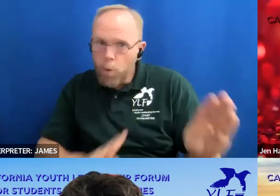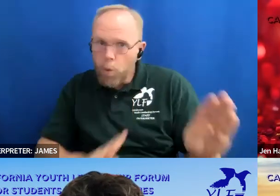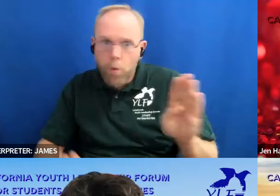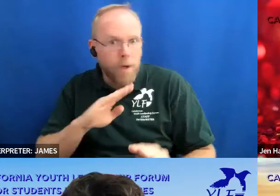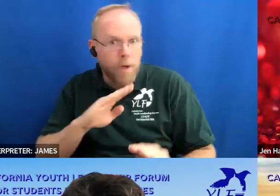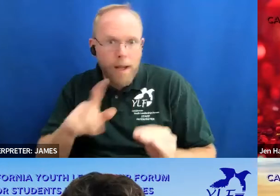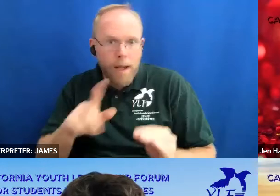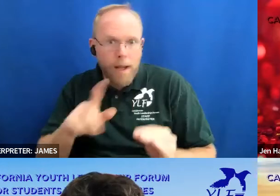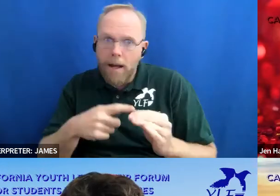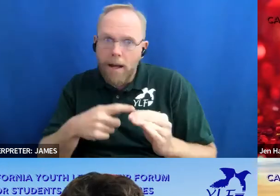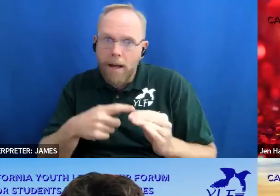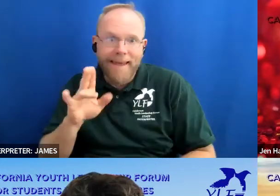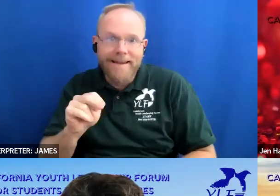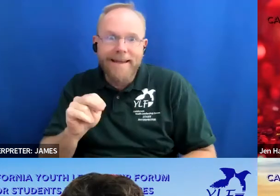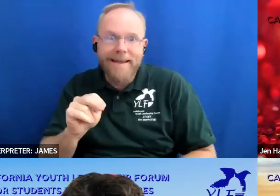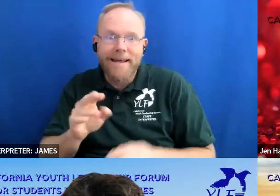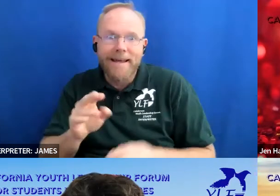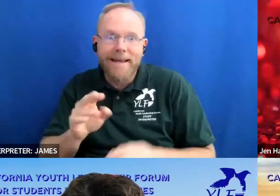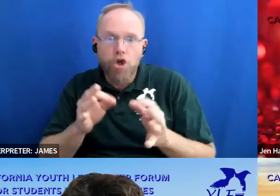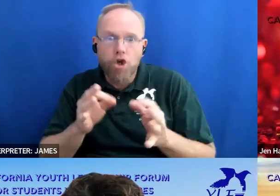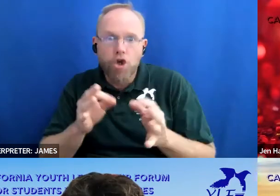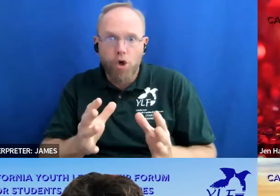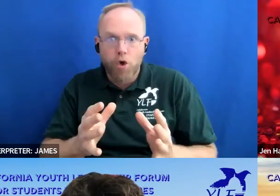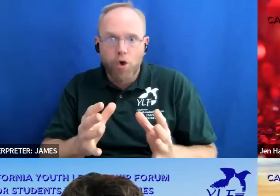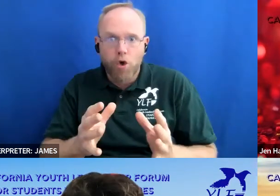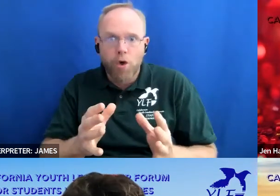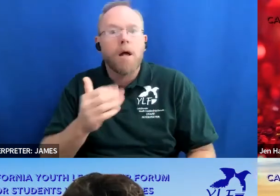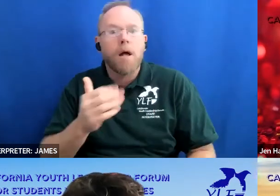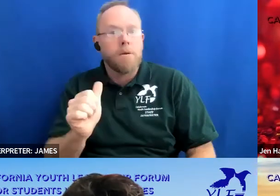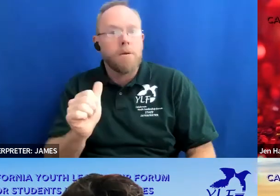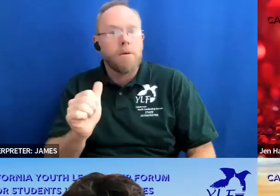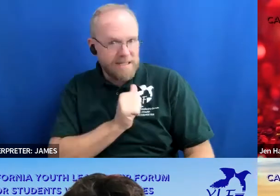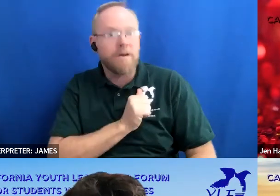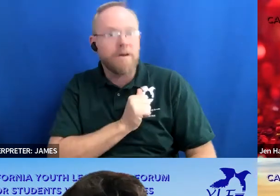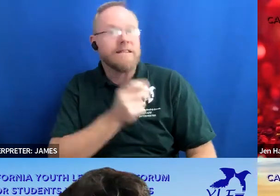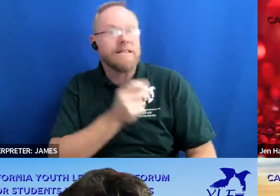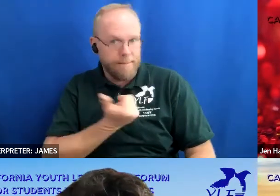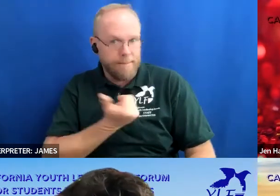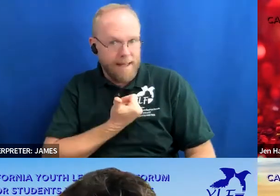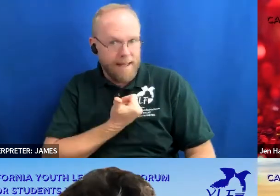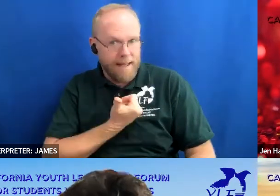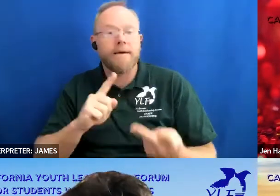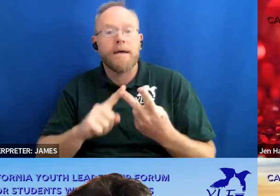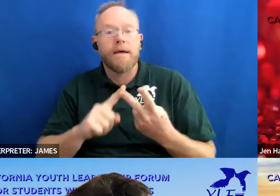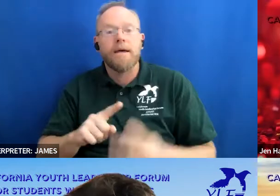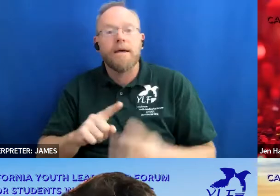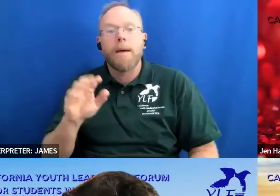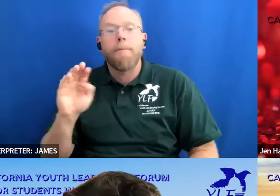you should be able to see the interpreter myself jen harris matt baker and gavin sue and so uh